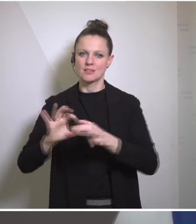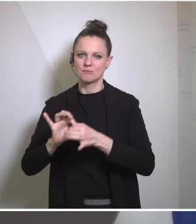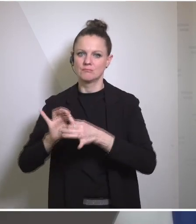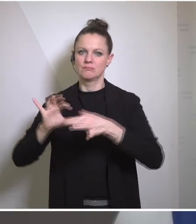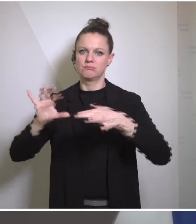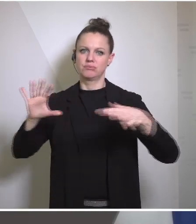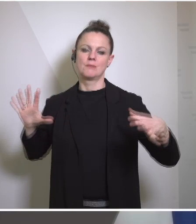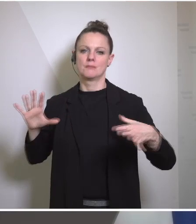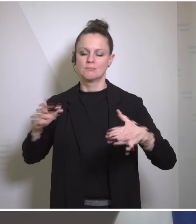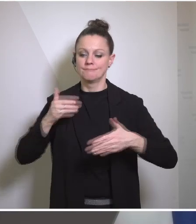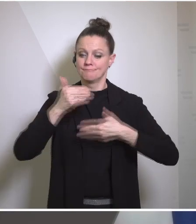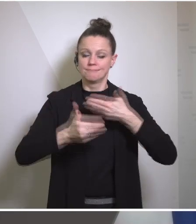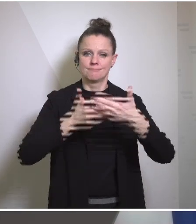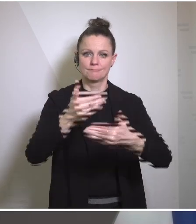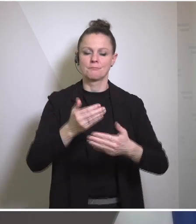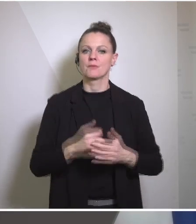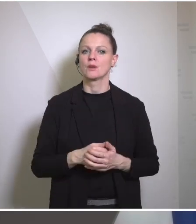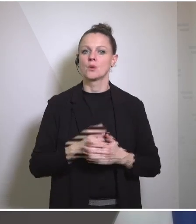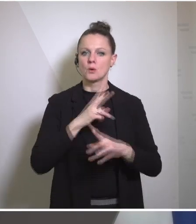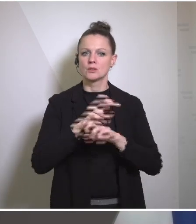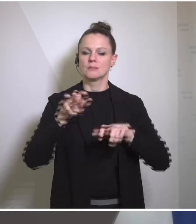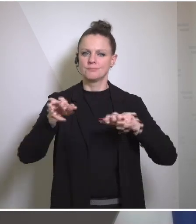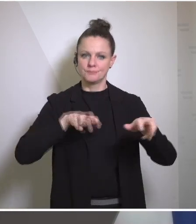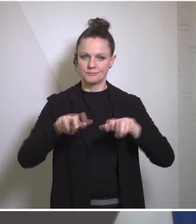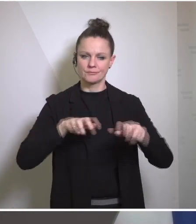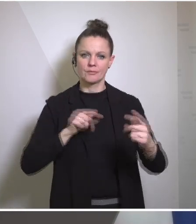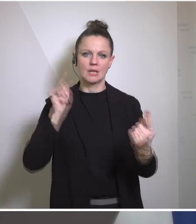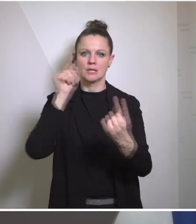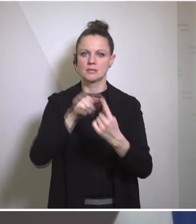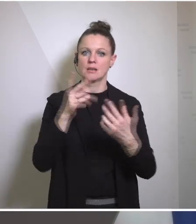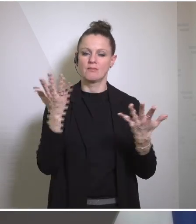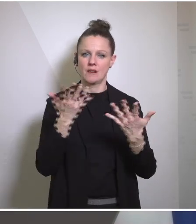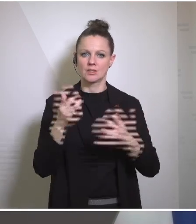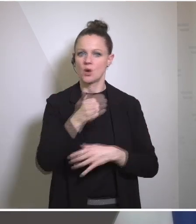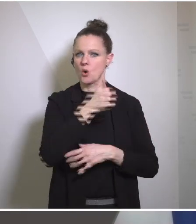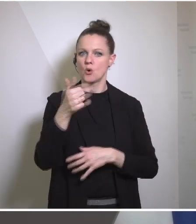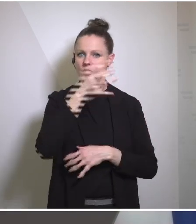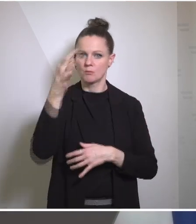so. The aim of the Austrian government is to be 100 percent independent of Russian gas by 2027.